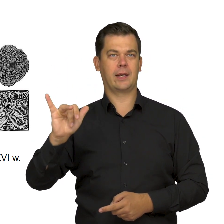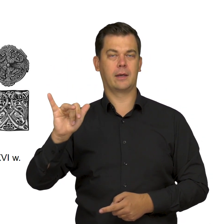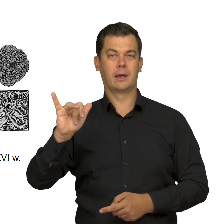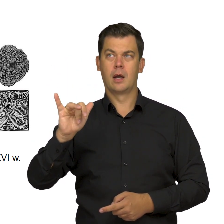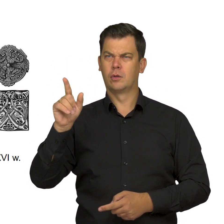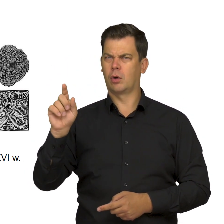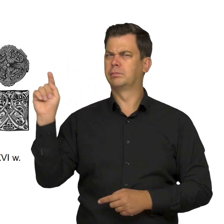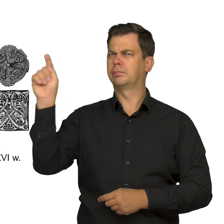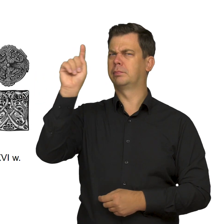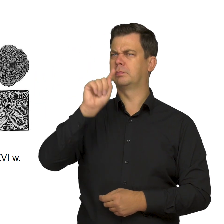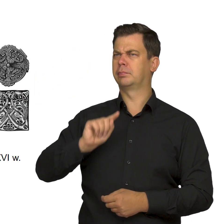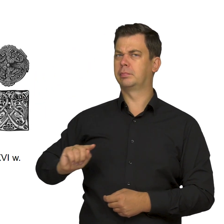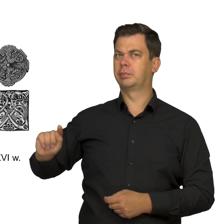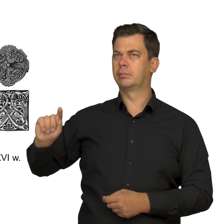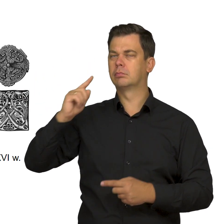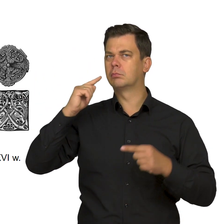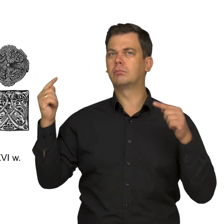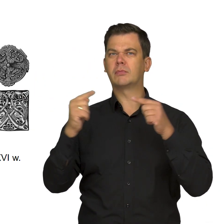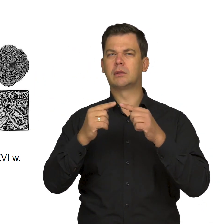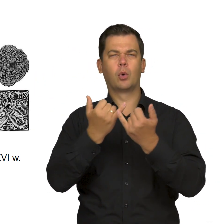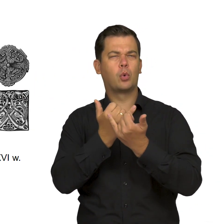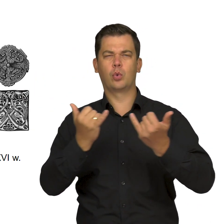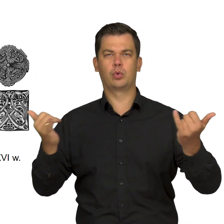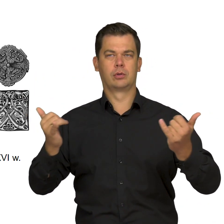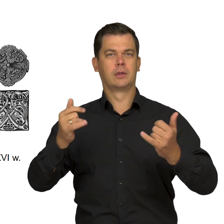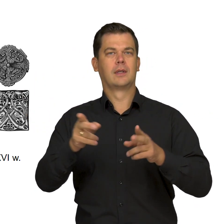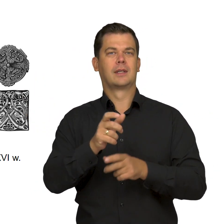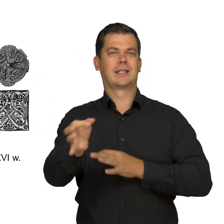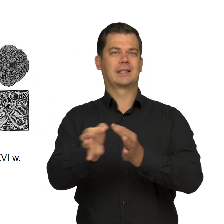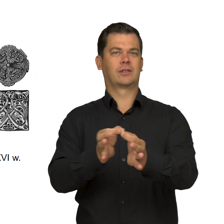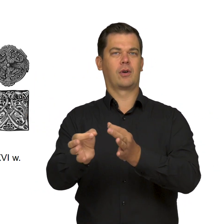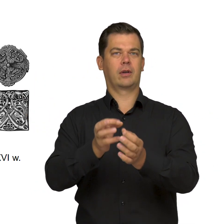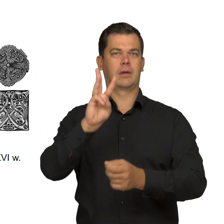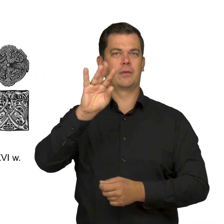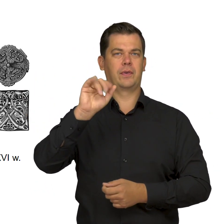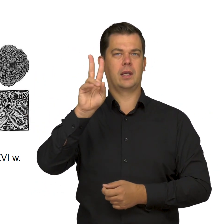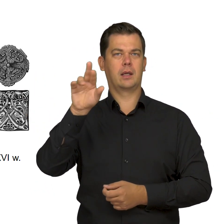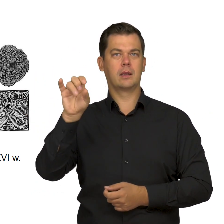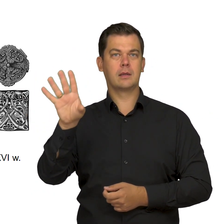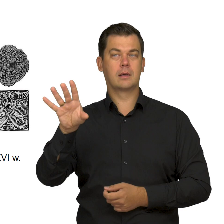Te style są charakterystyczne dla różnych dziejów sztuki wikińskiej,